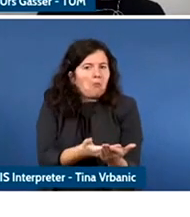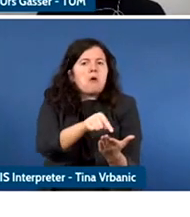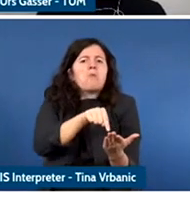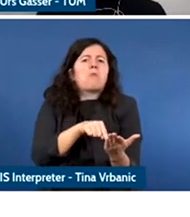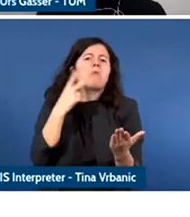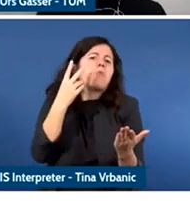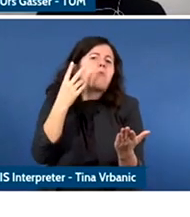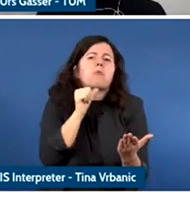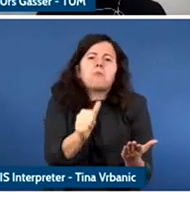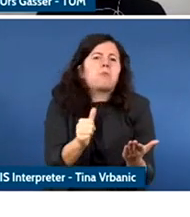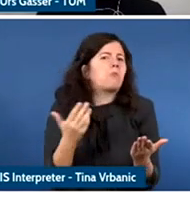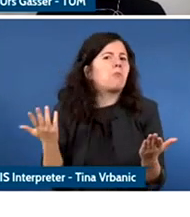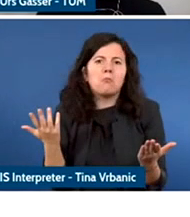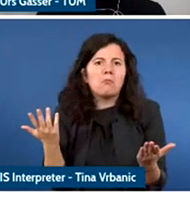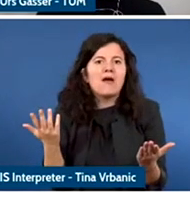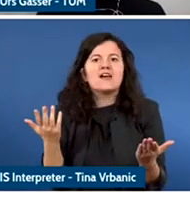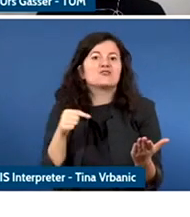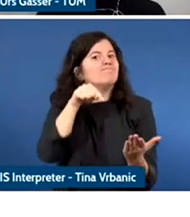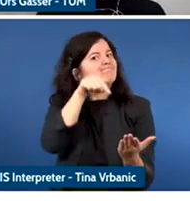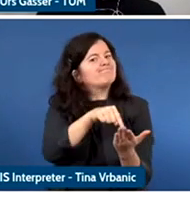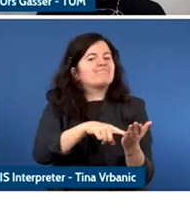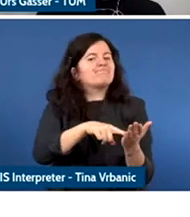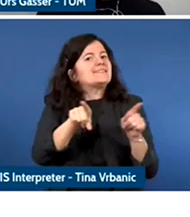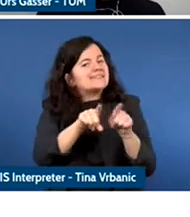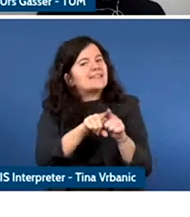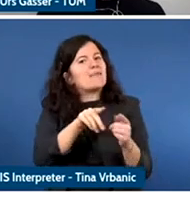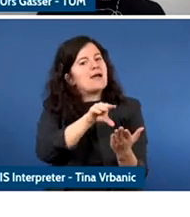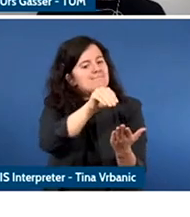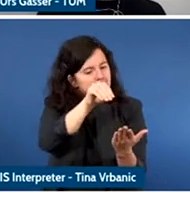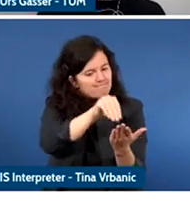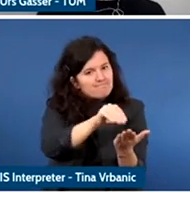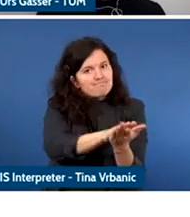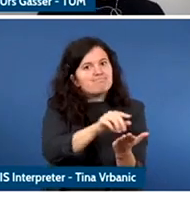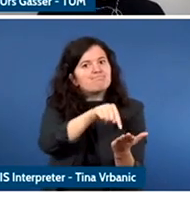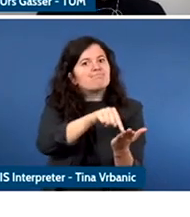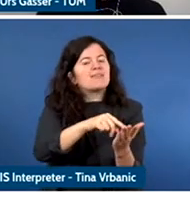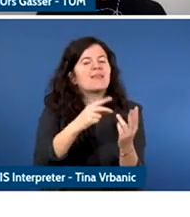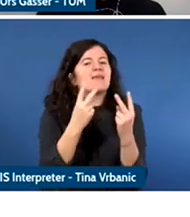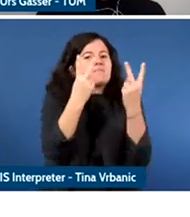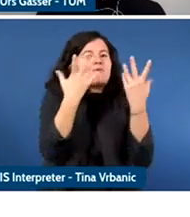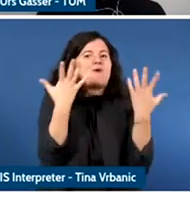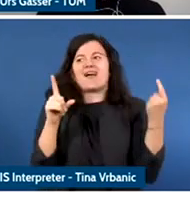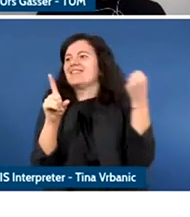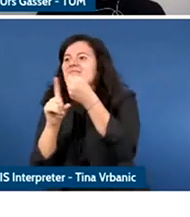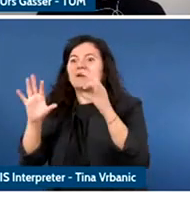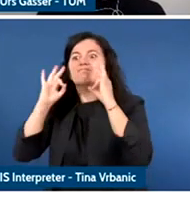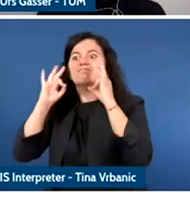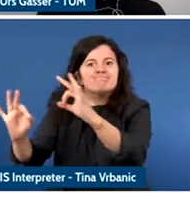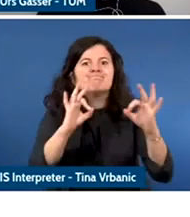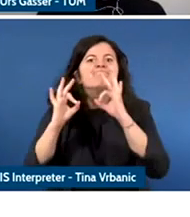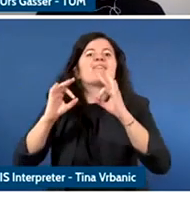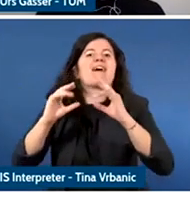I think the past decade has also shown that quite often, research and certainly